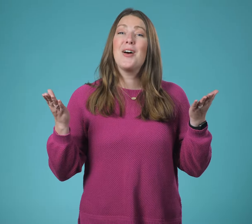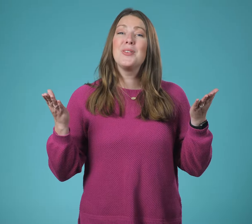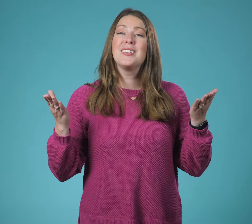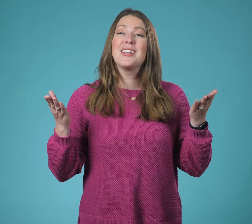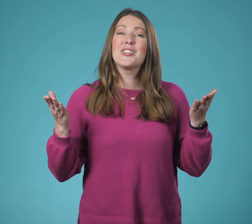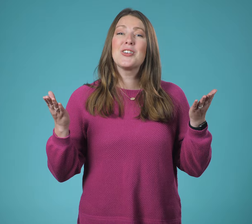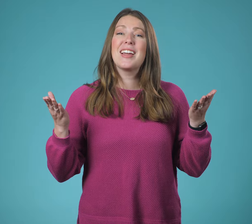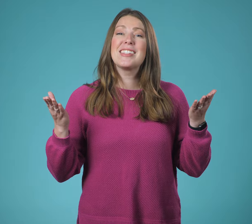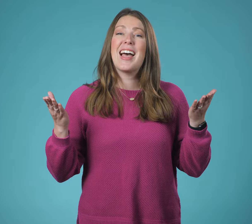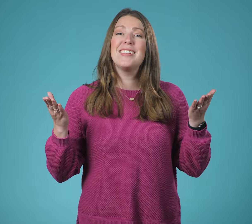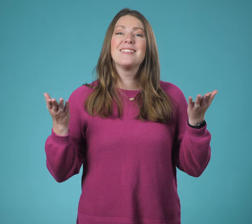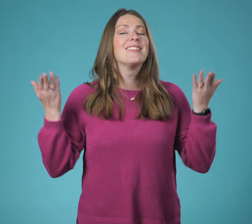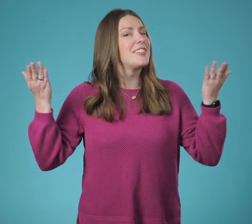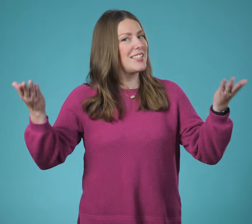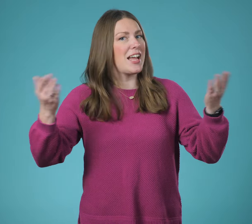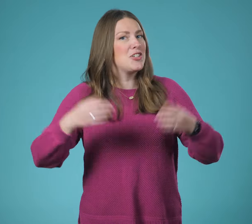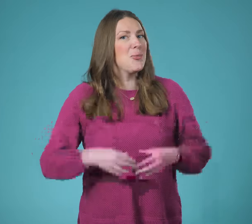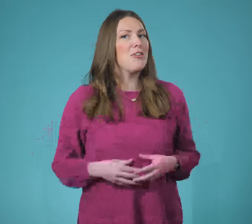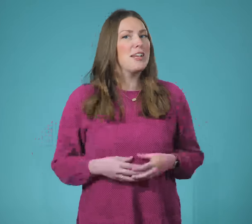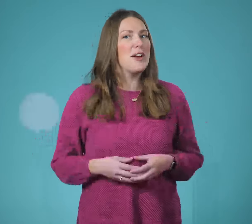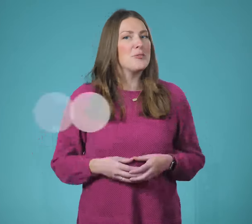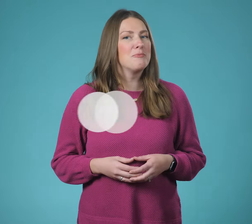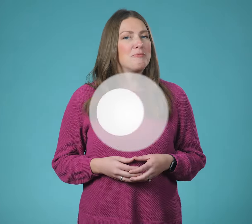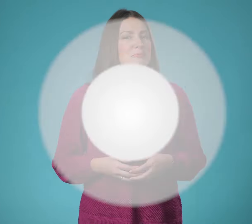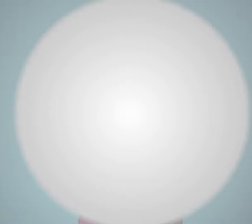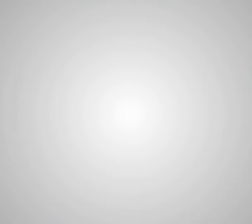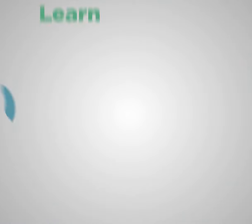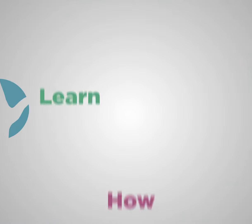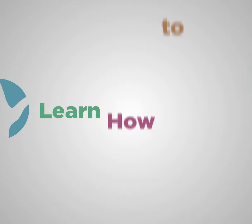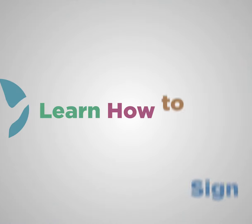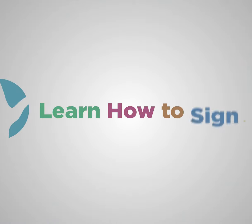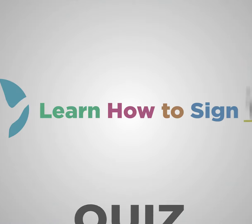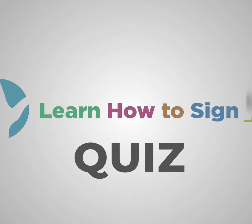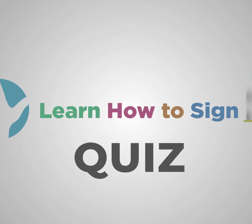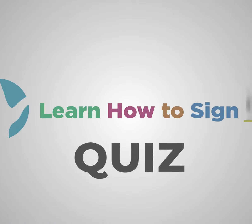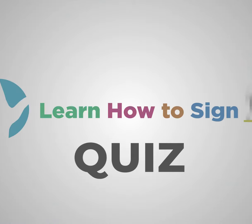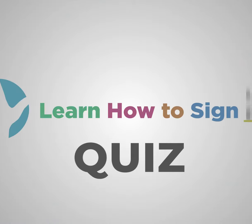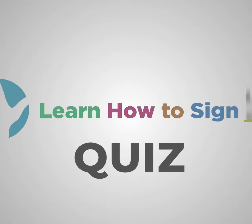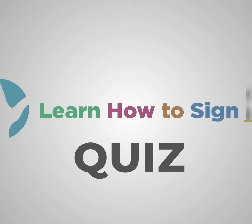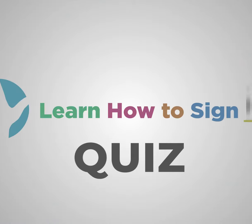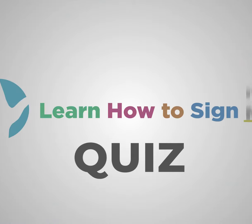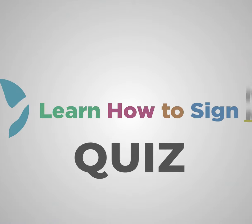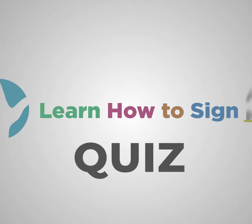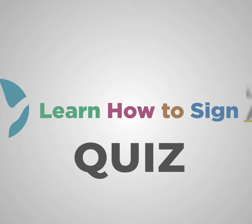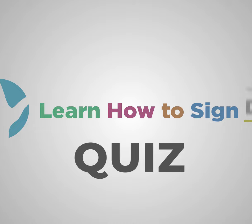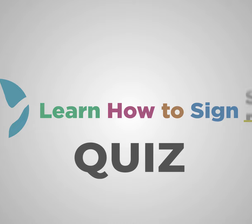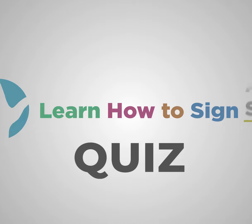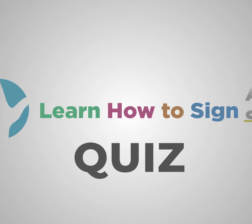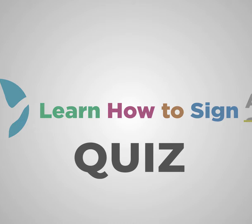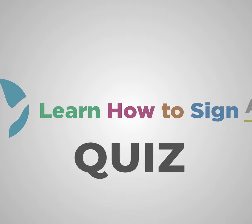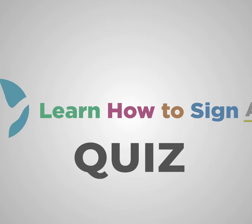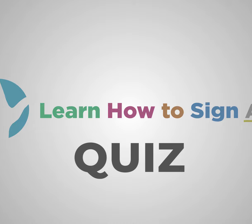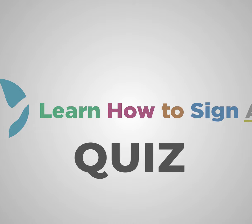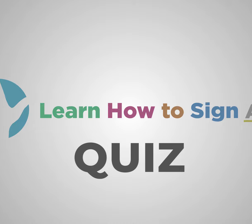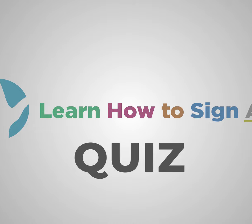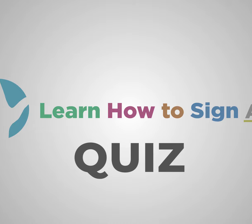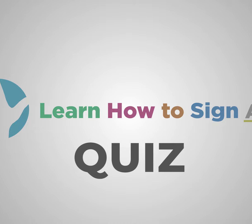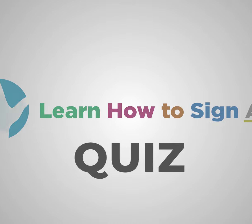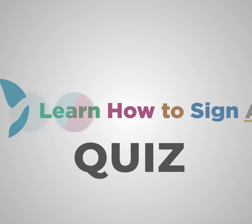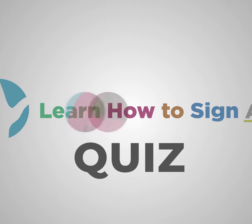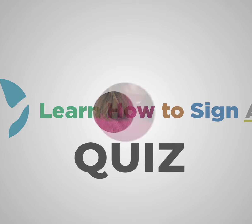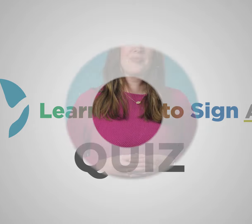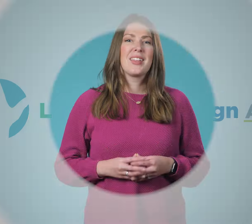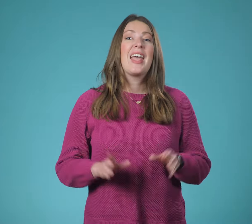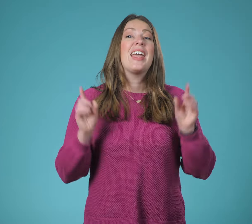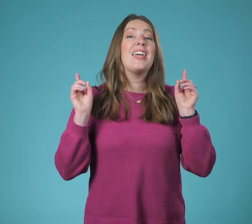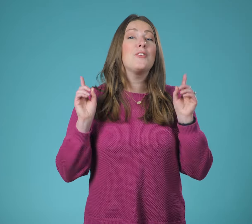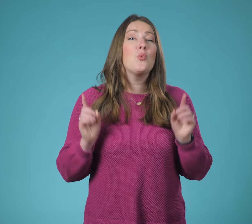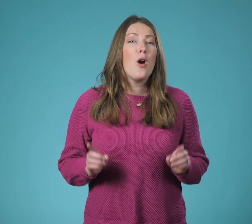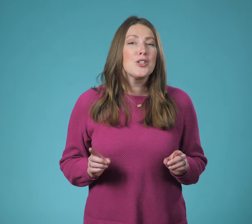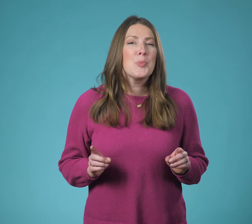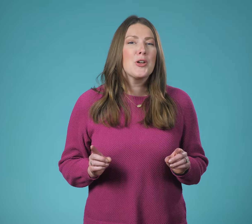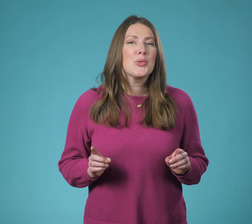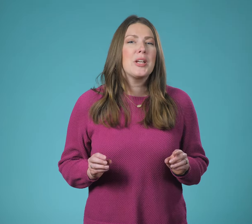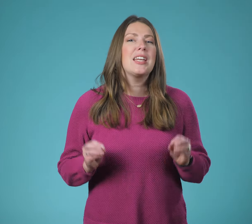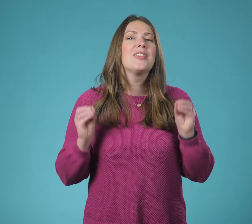Now let's learn how to sign signs you already know thank you if you watch part three